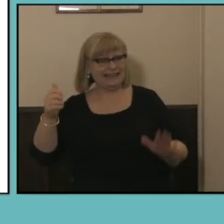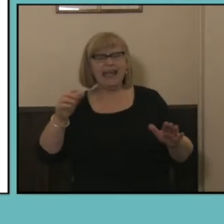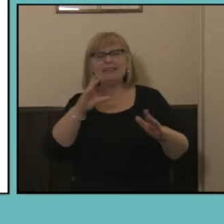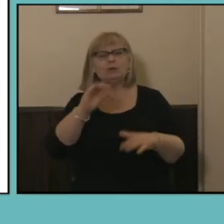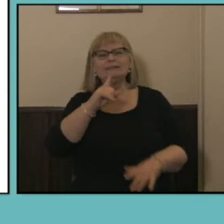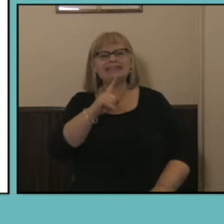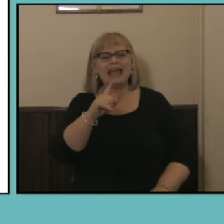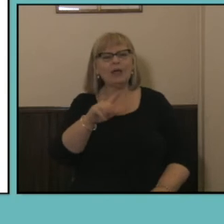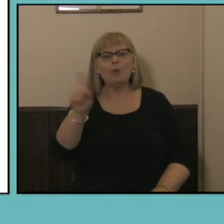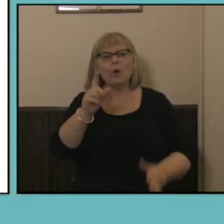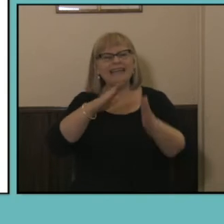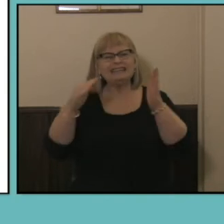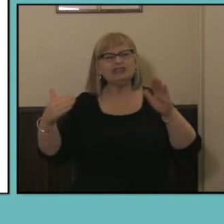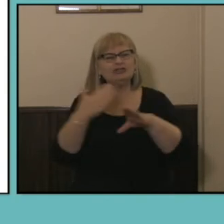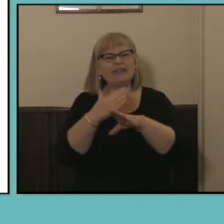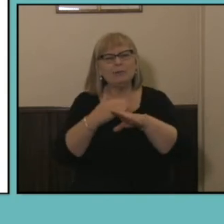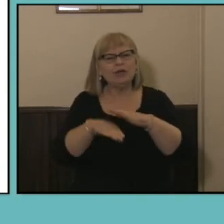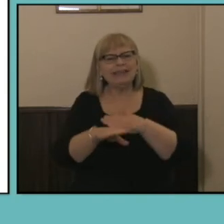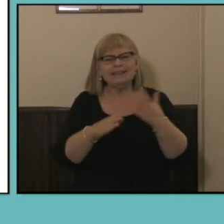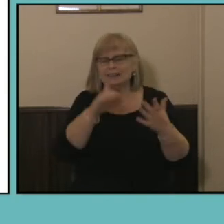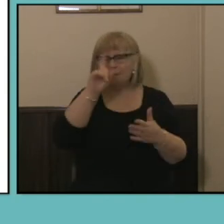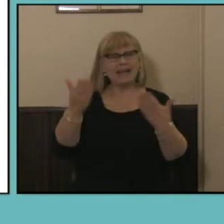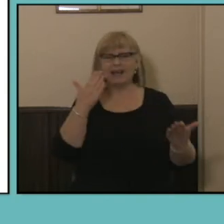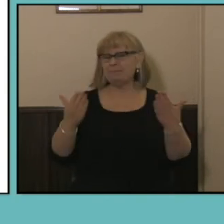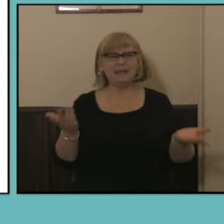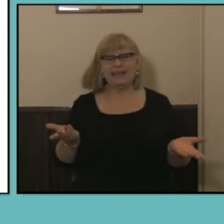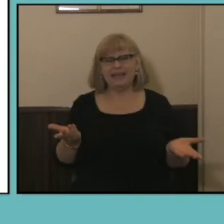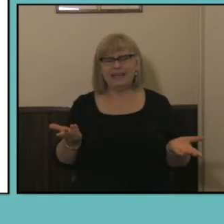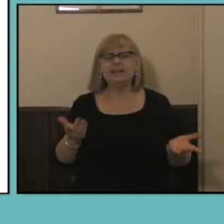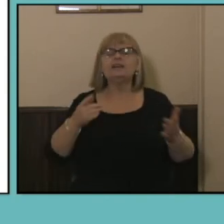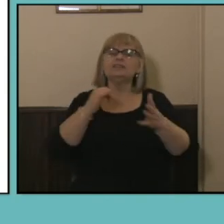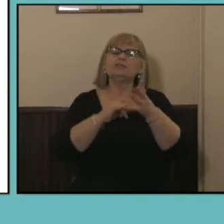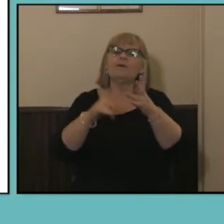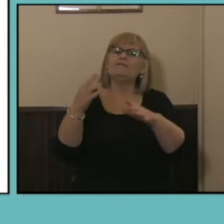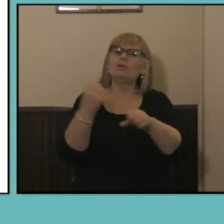net changes a bit difficult. For example the Manufacturing figure we can see